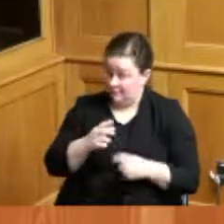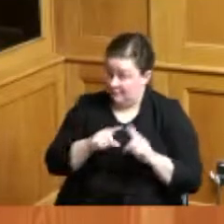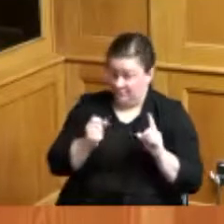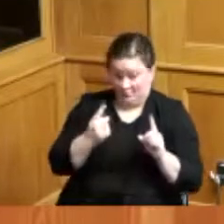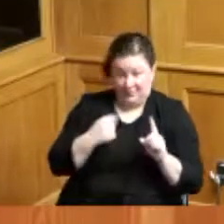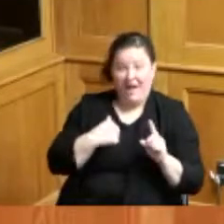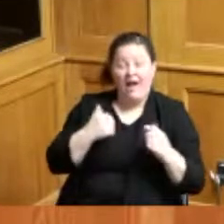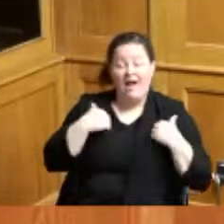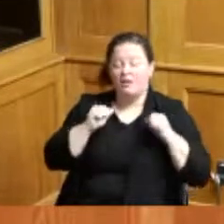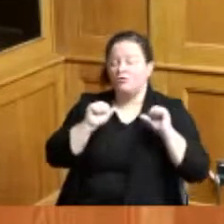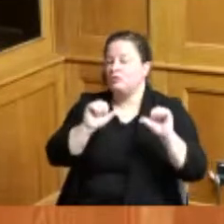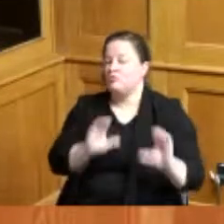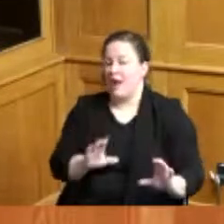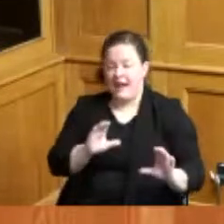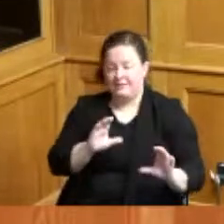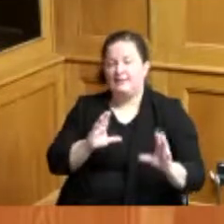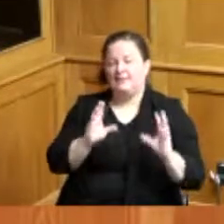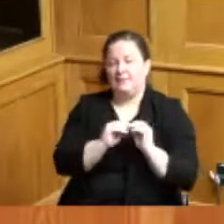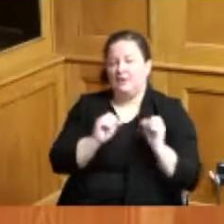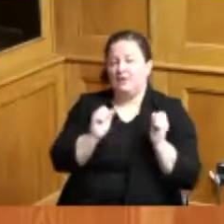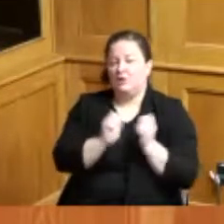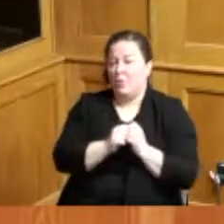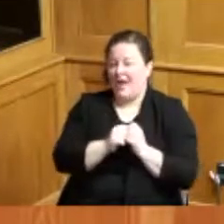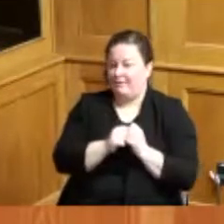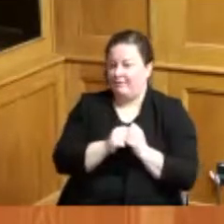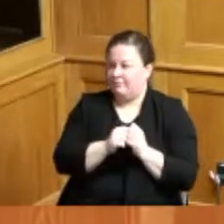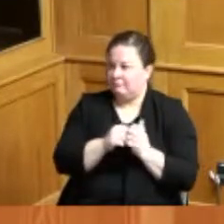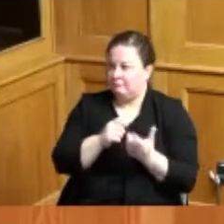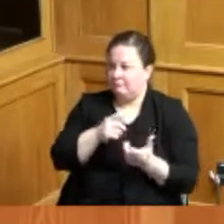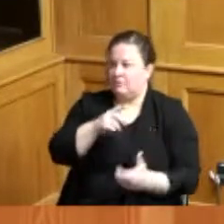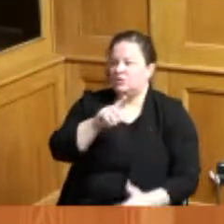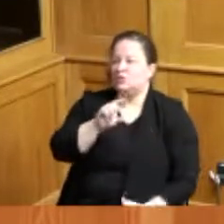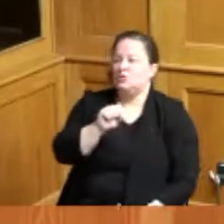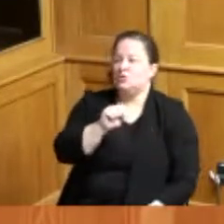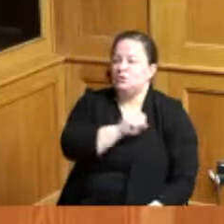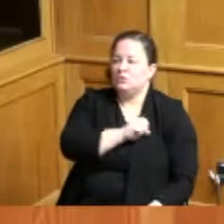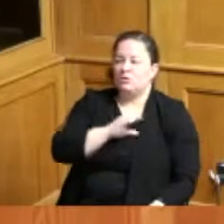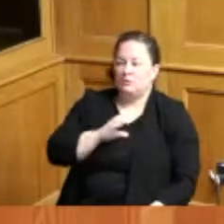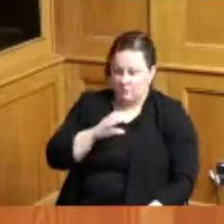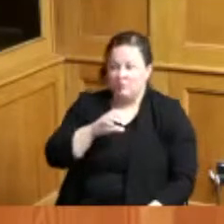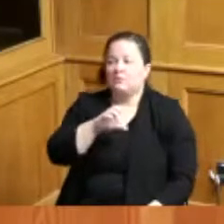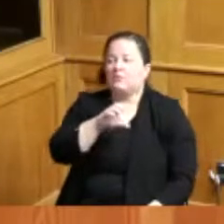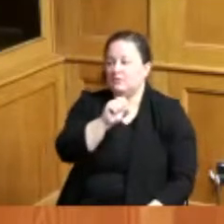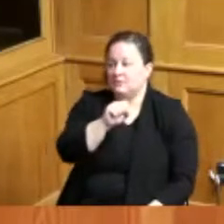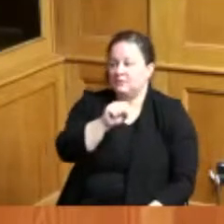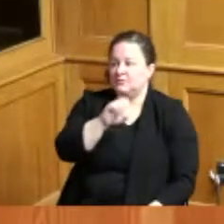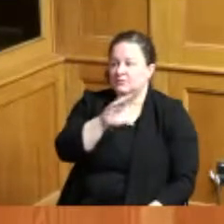Council on Aging Suzanne Burke as it relates to transportation and improvement of transportation